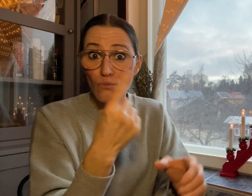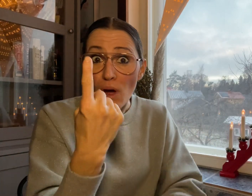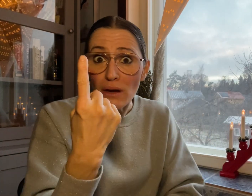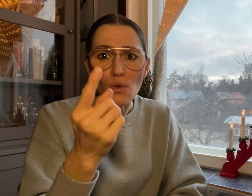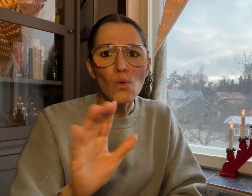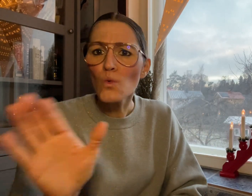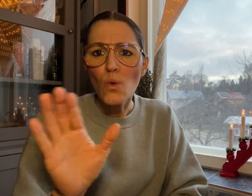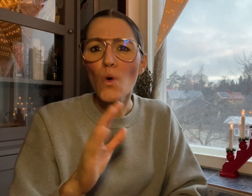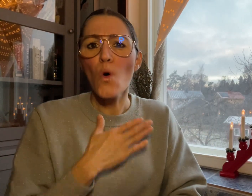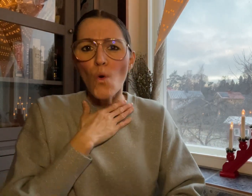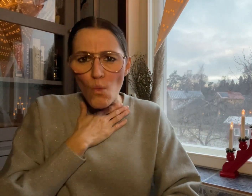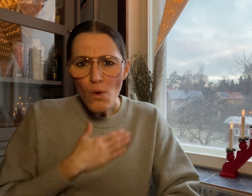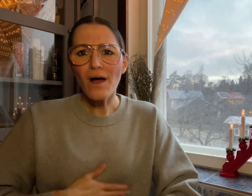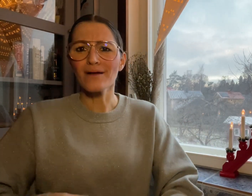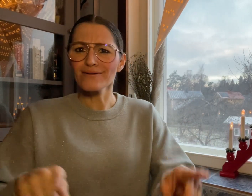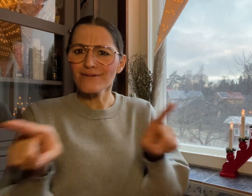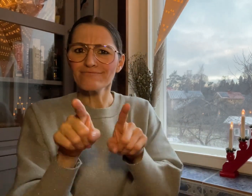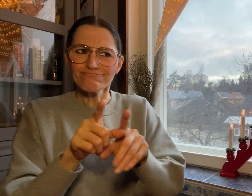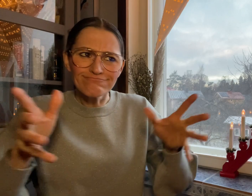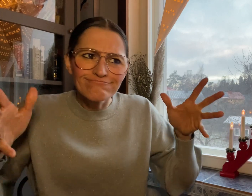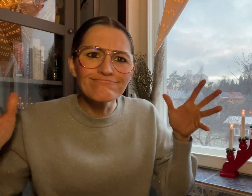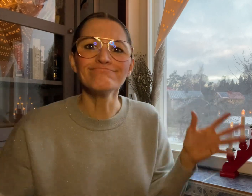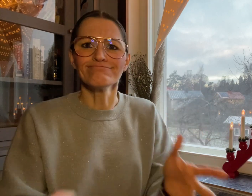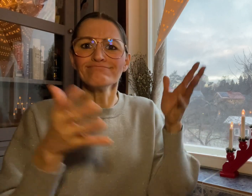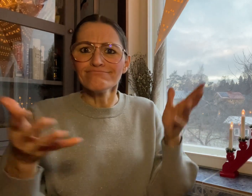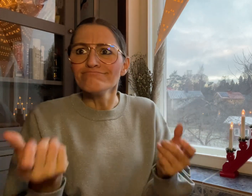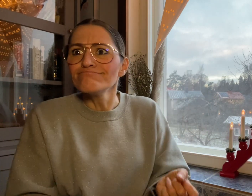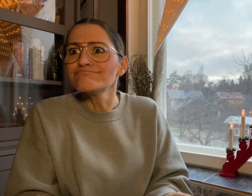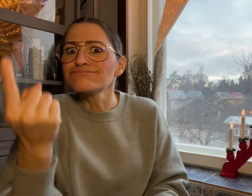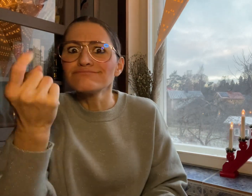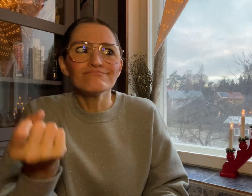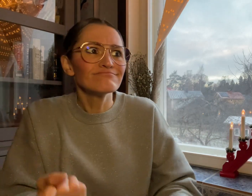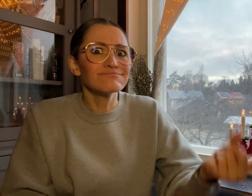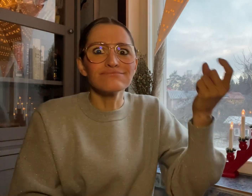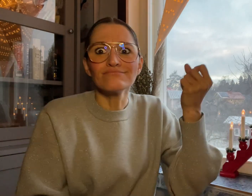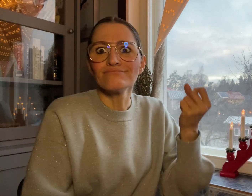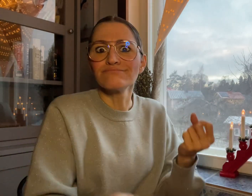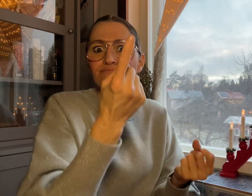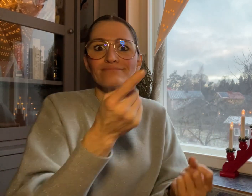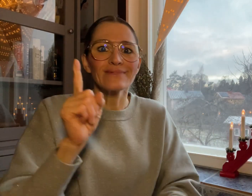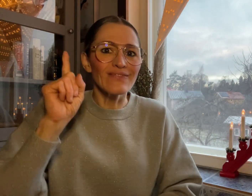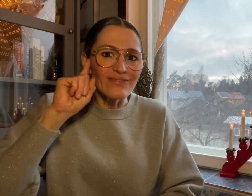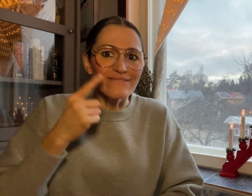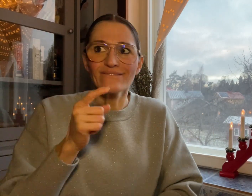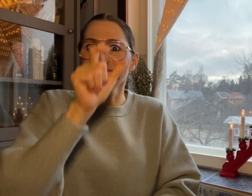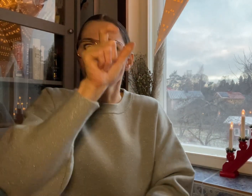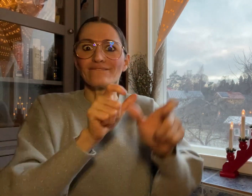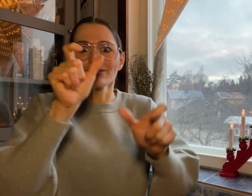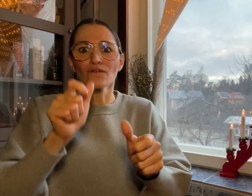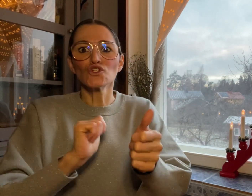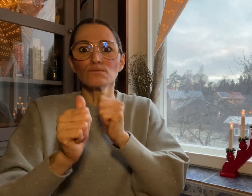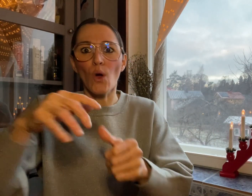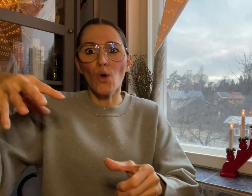cricket team, but also to create growth opportunities